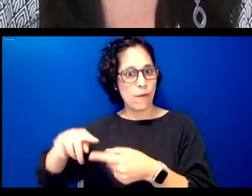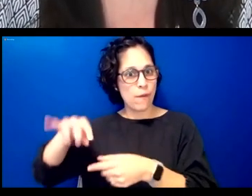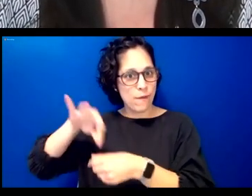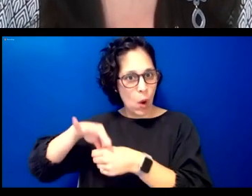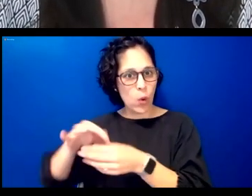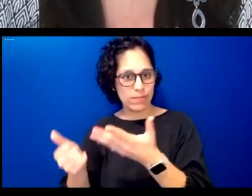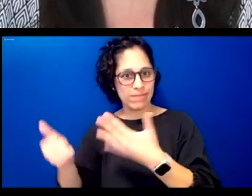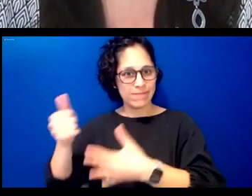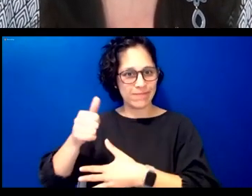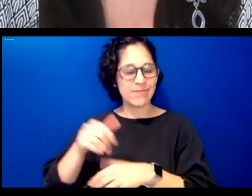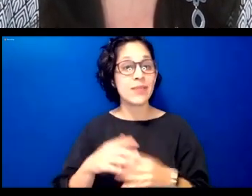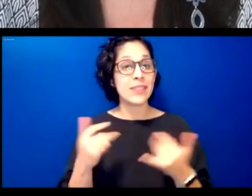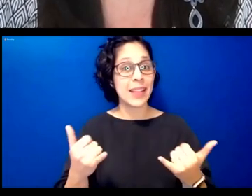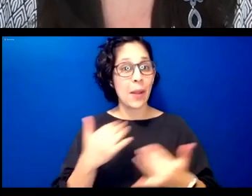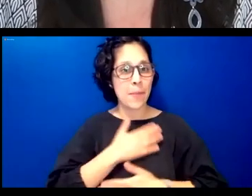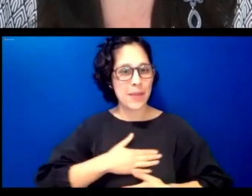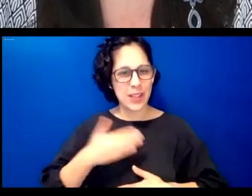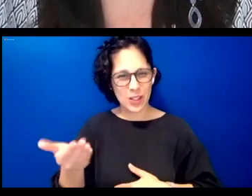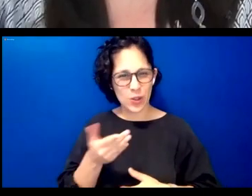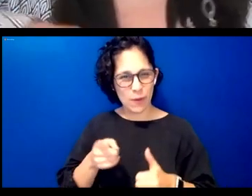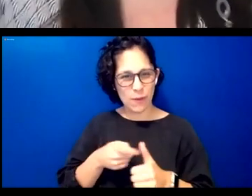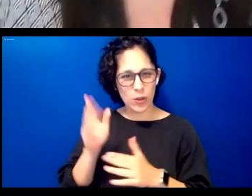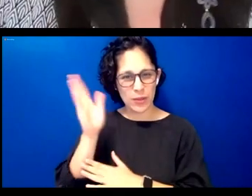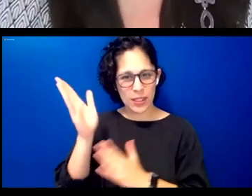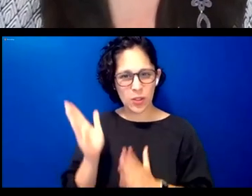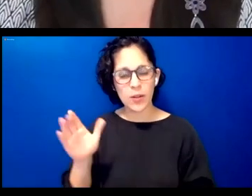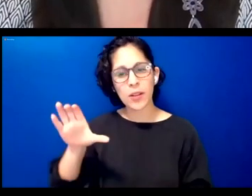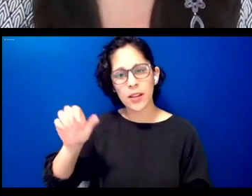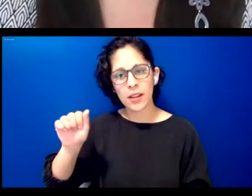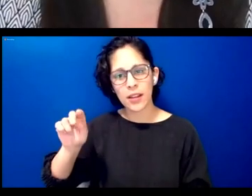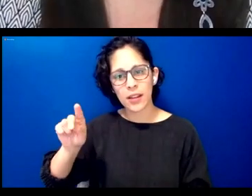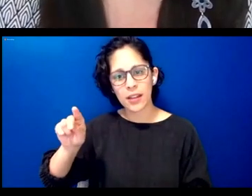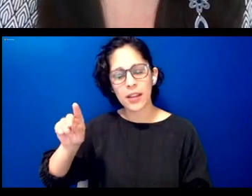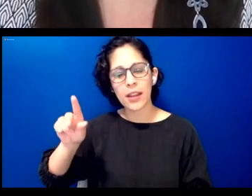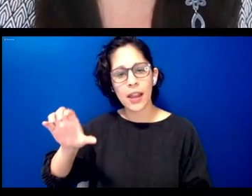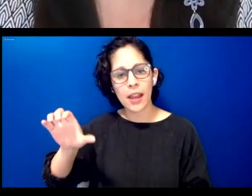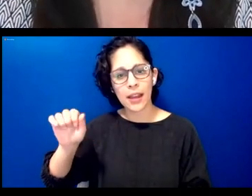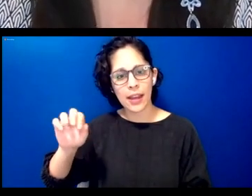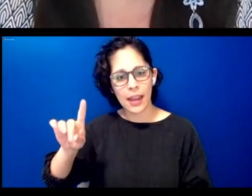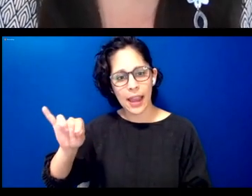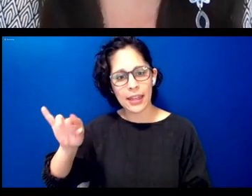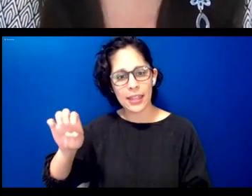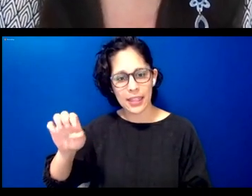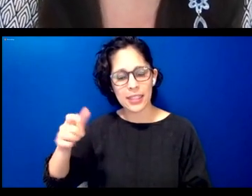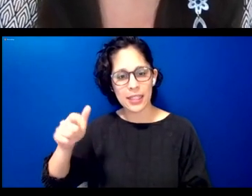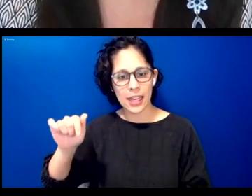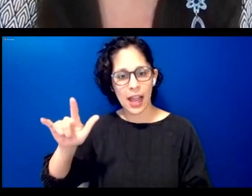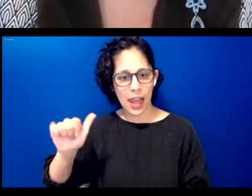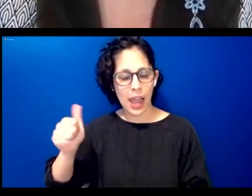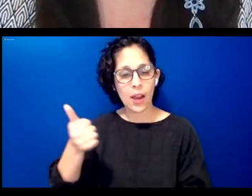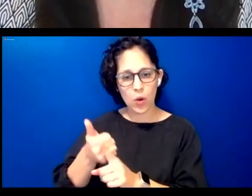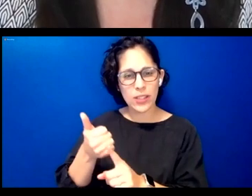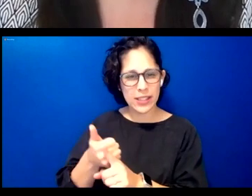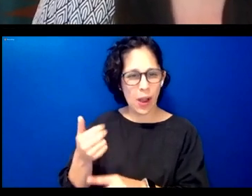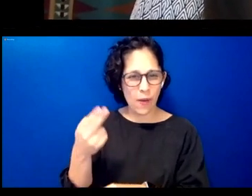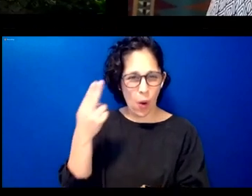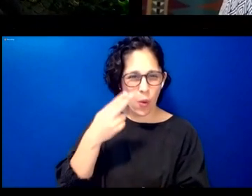our first speaker Candace Galla candace is ganaka hawaii from hawaii island and an associate